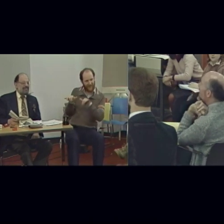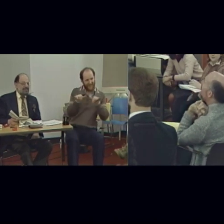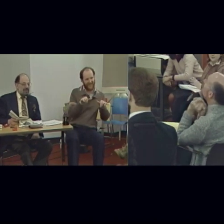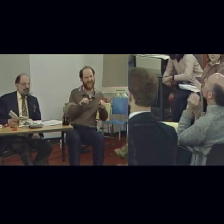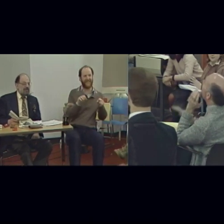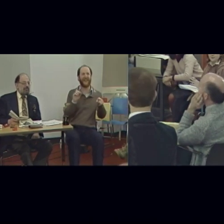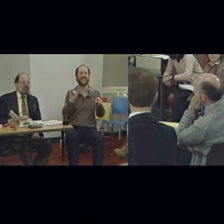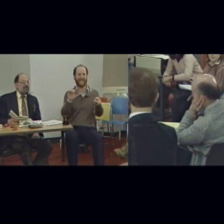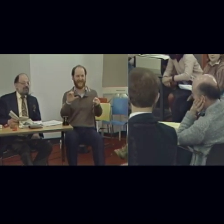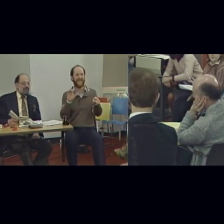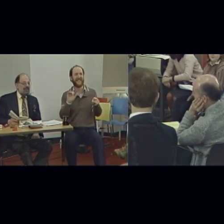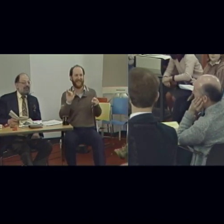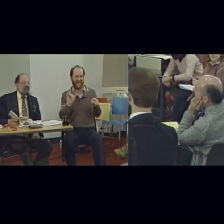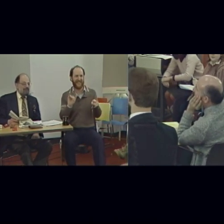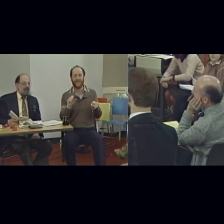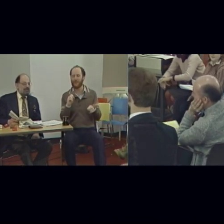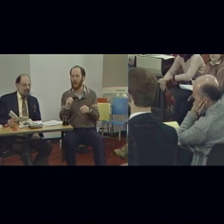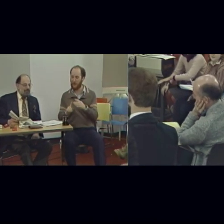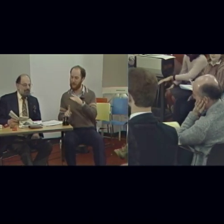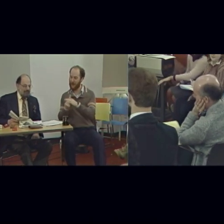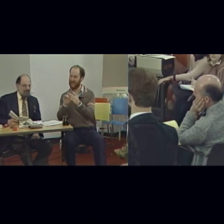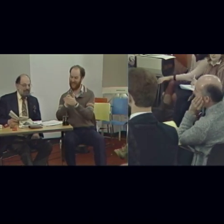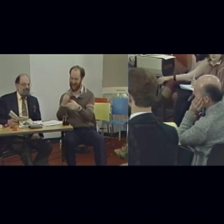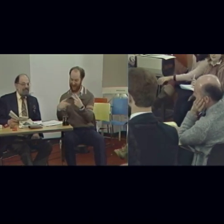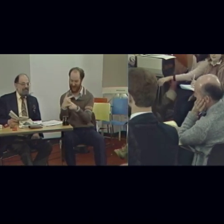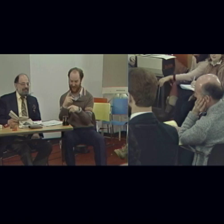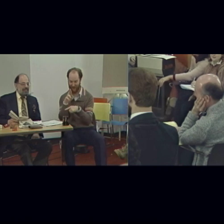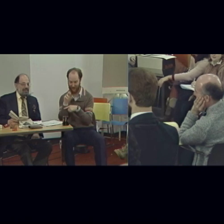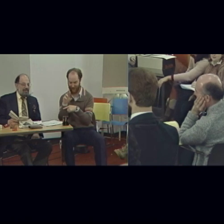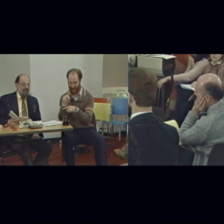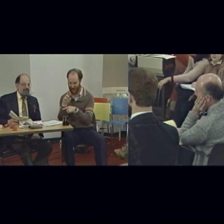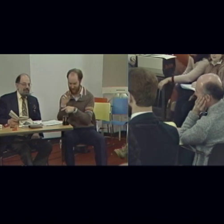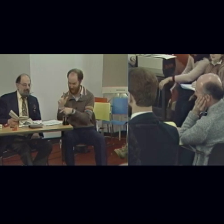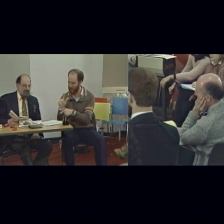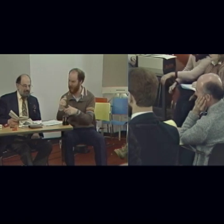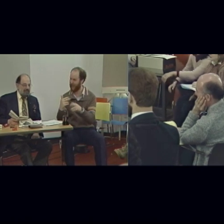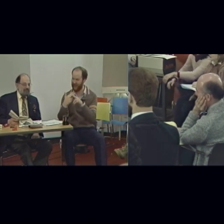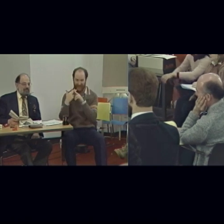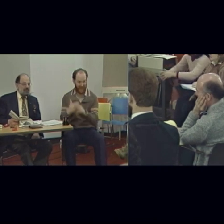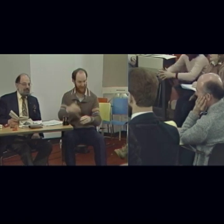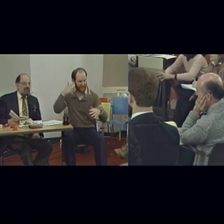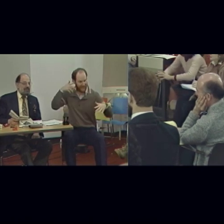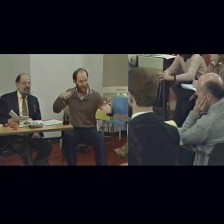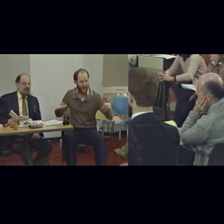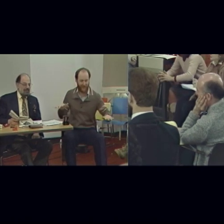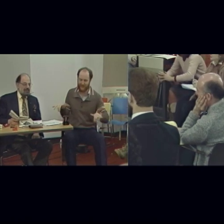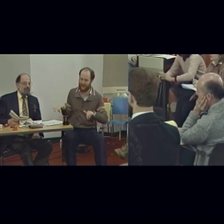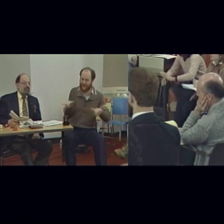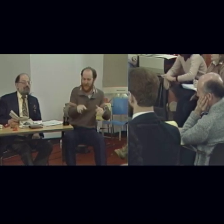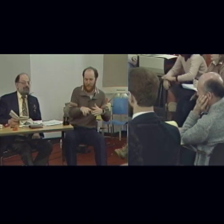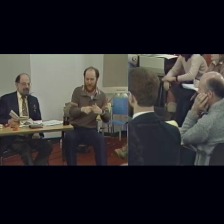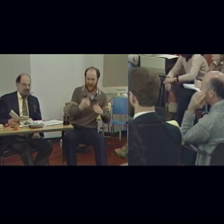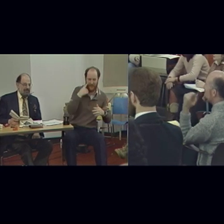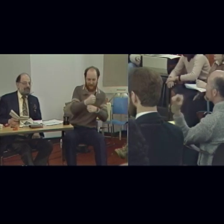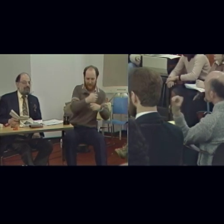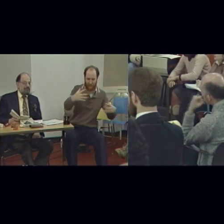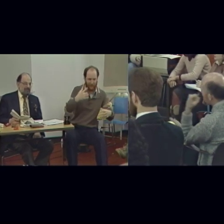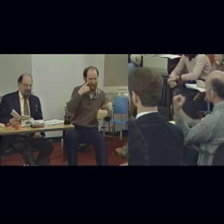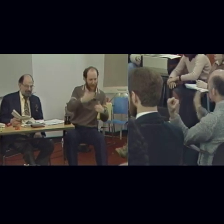...so the emergence of that kind of rock and roll and that kind of heavy noise is almost like the beginning of the explosion of the end of the world.